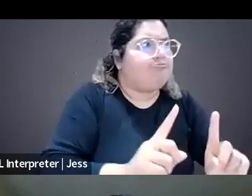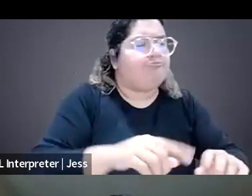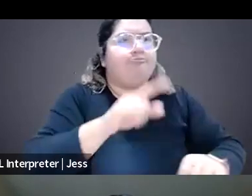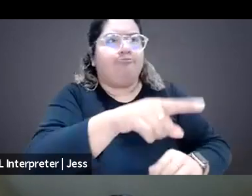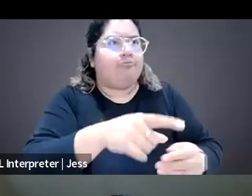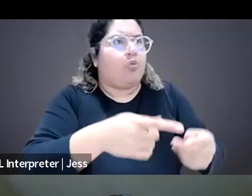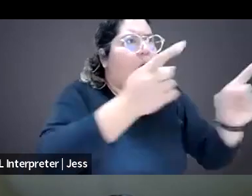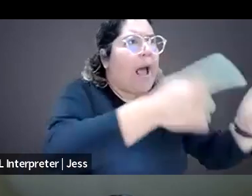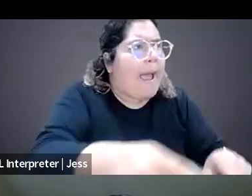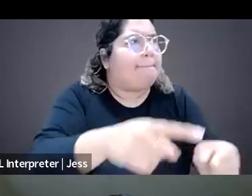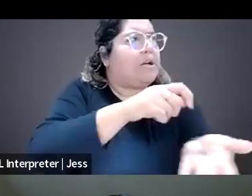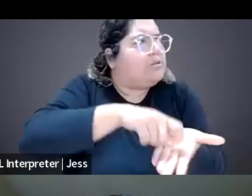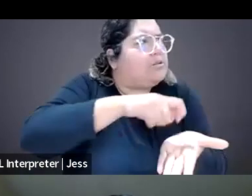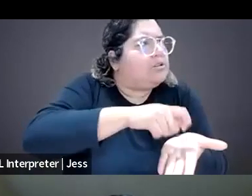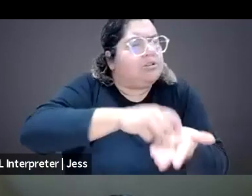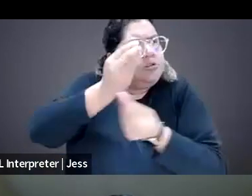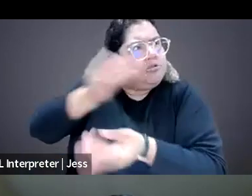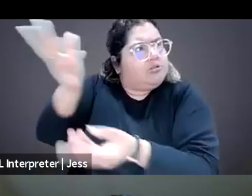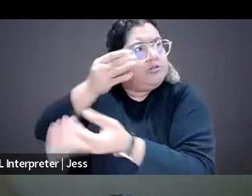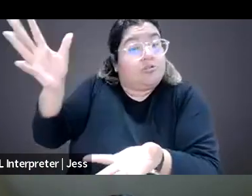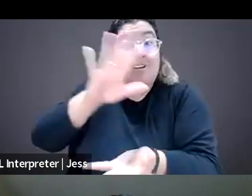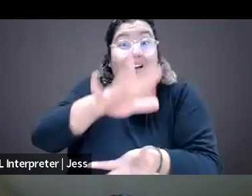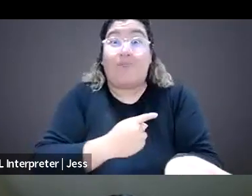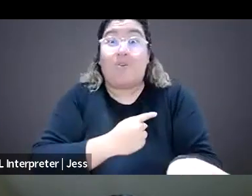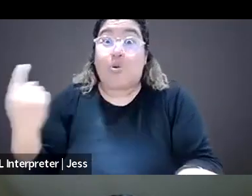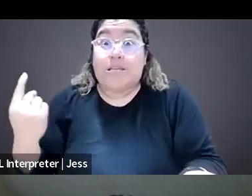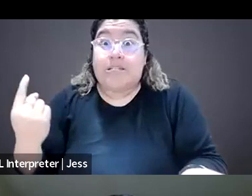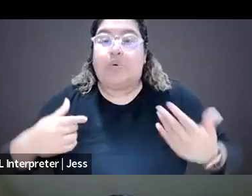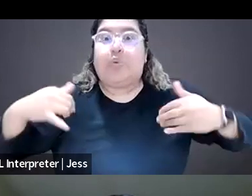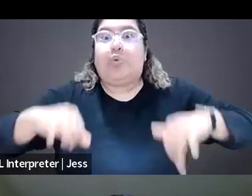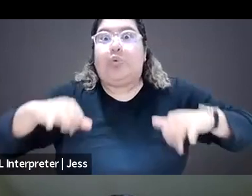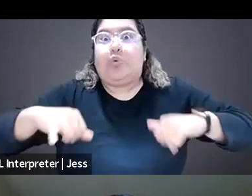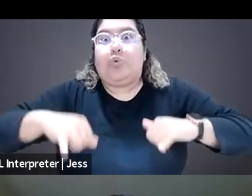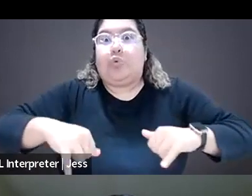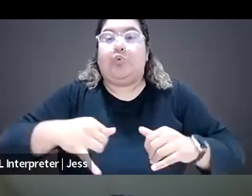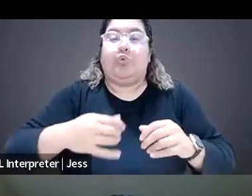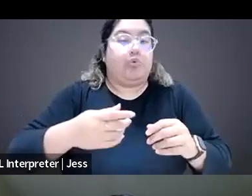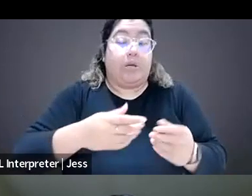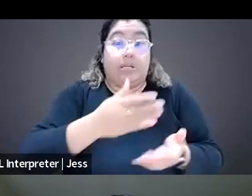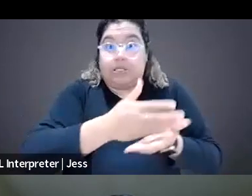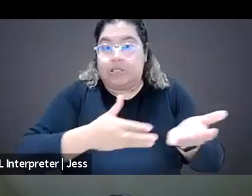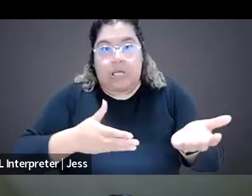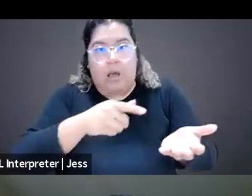But the risks of that reporting don't lie equally with everyone. White women journalists face much more significant harassment